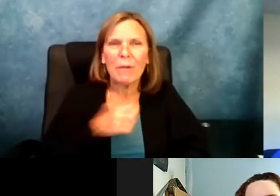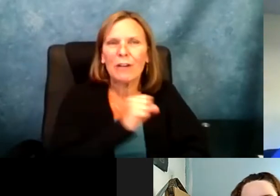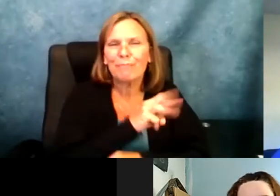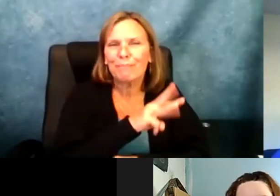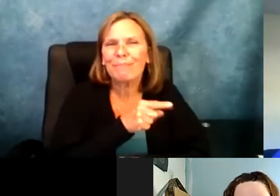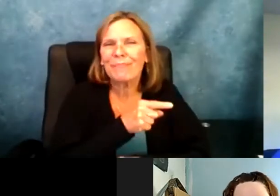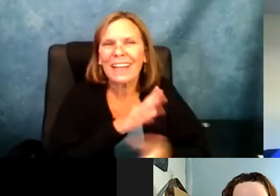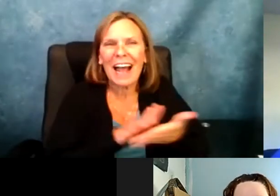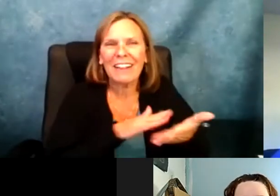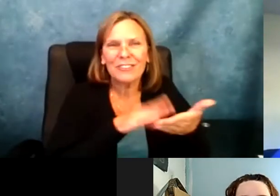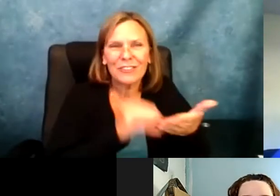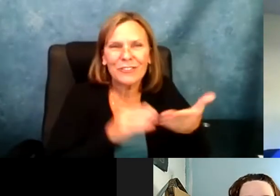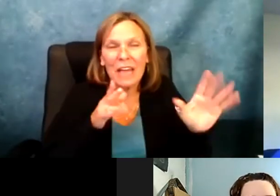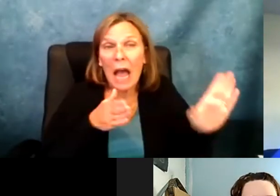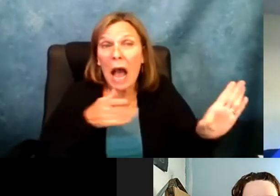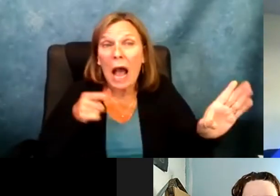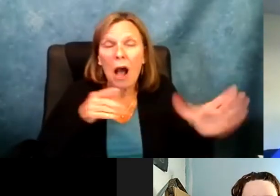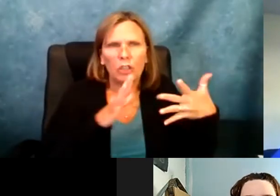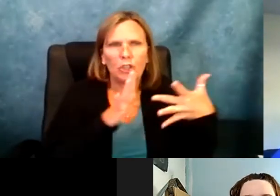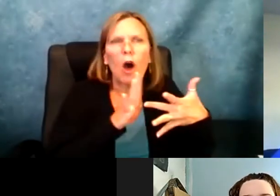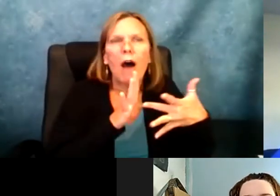really don't care. I am pretty gender fluid.